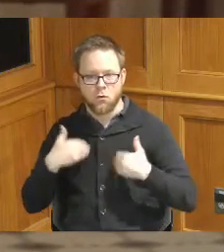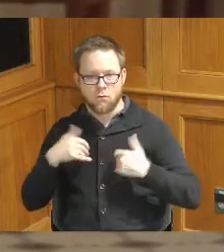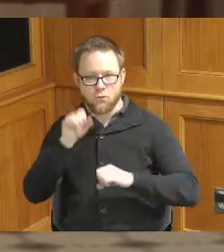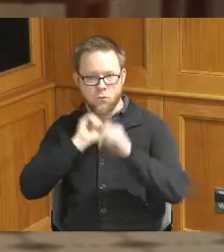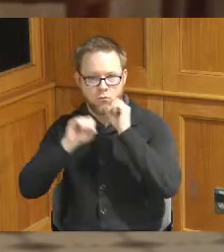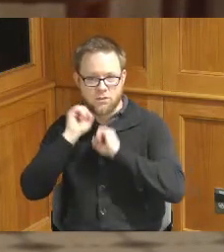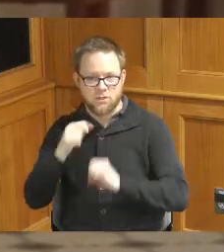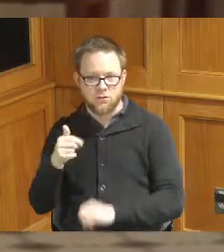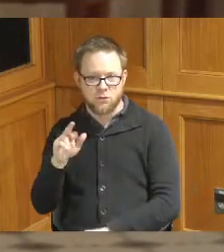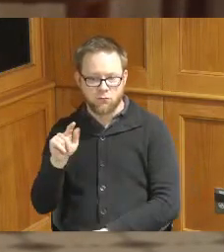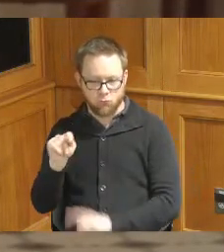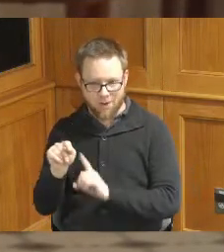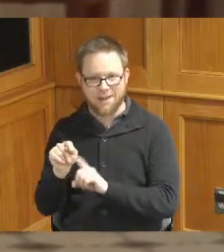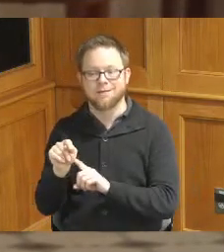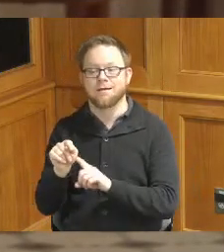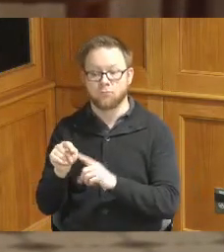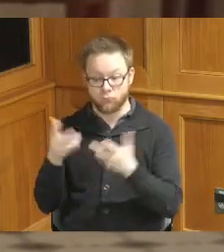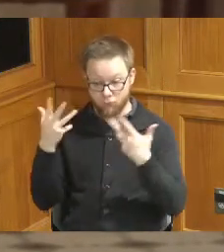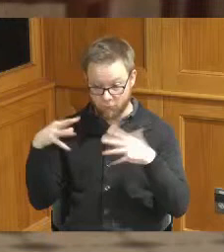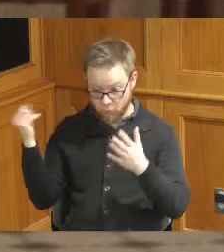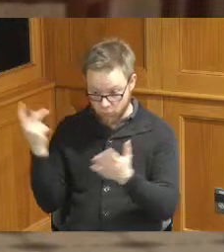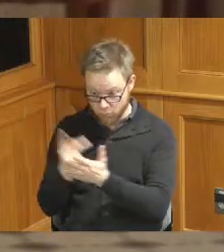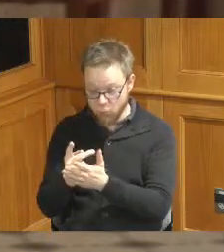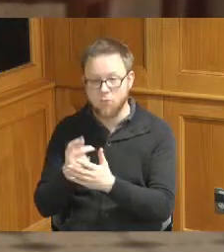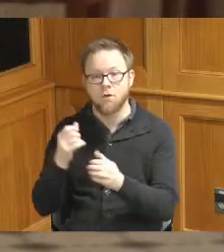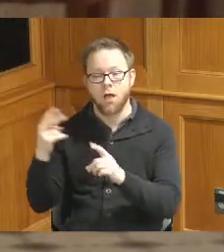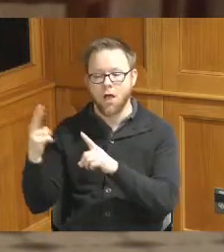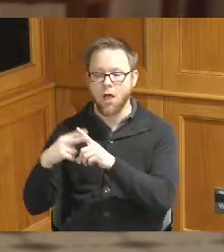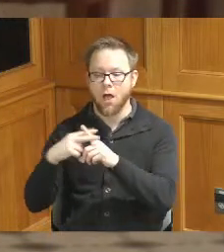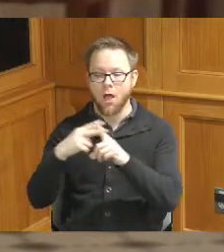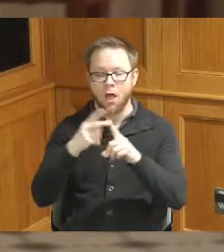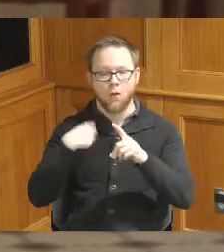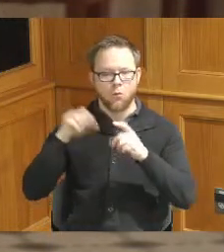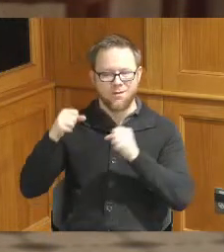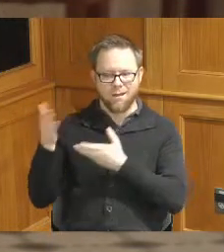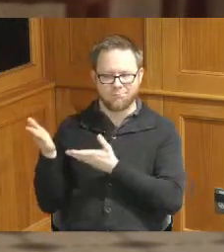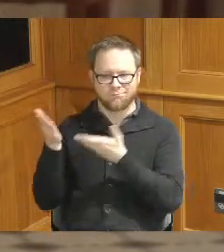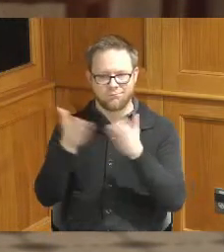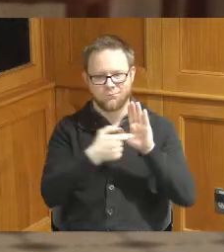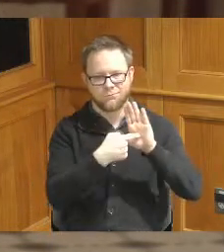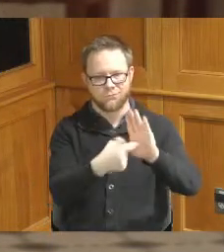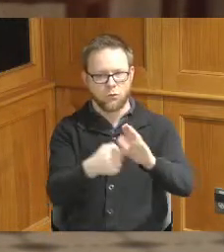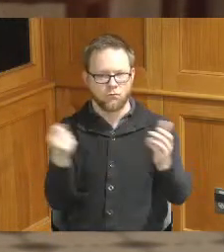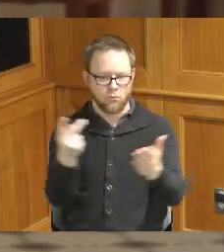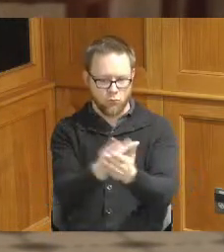start then bringing forward agreements for those youth resiliency grants thank you for that um